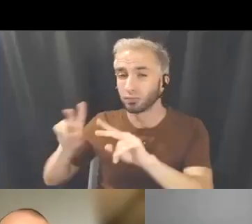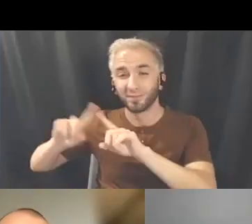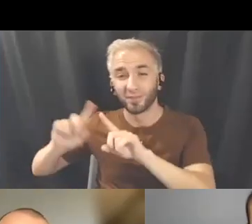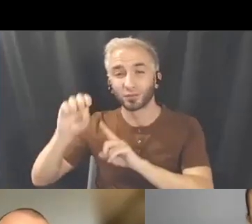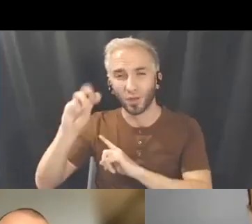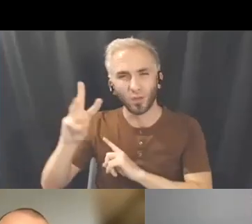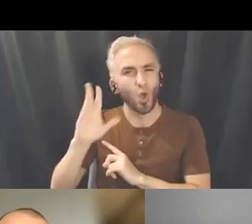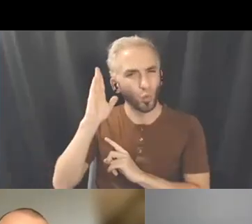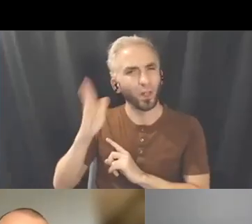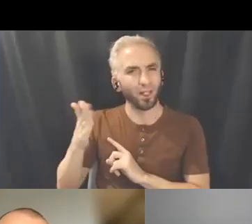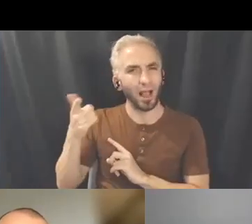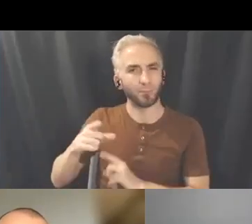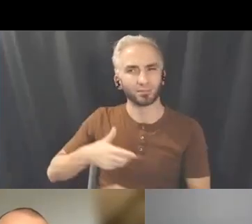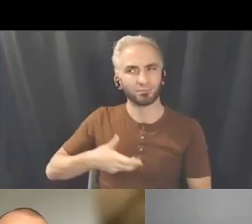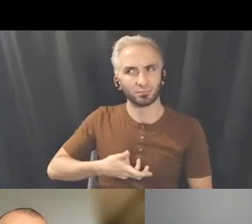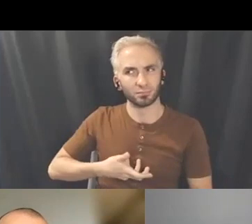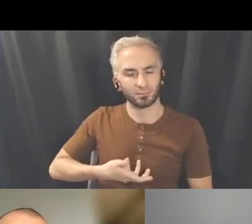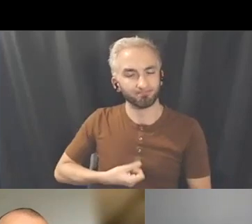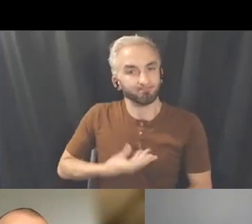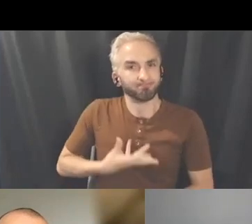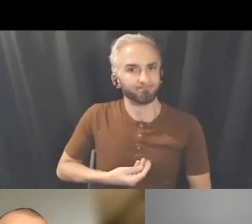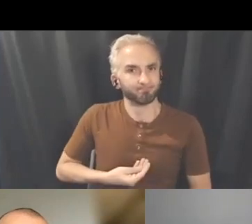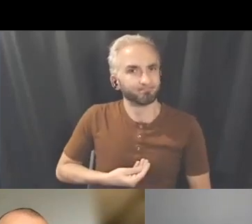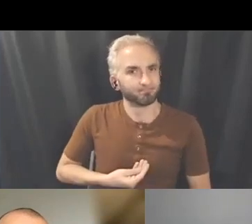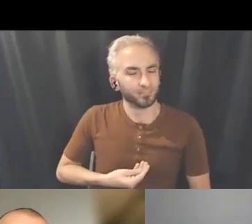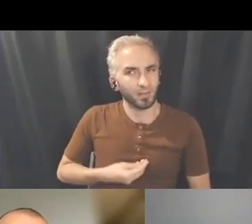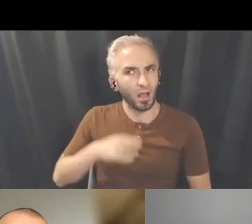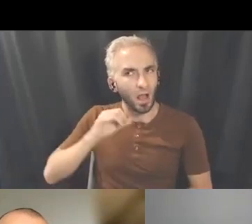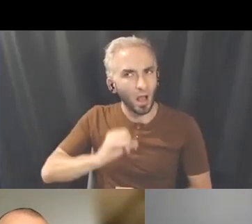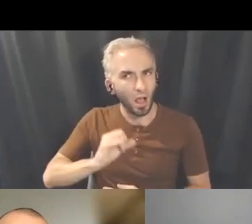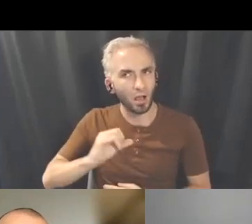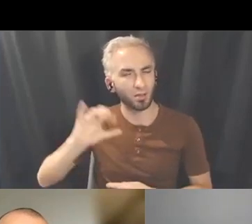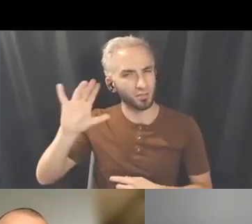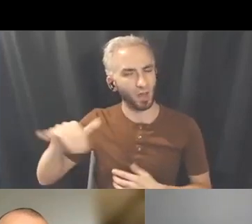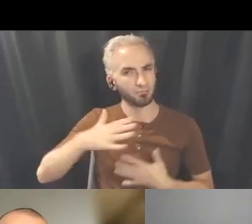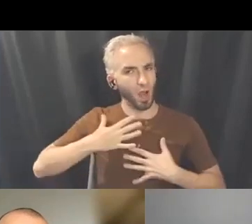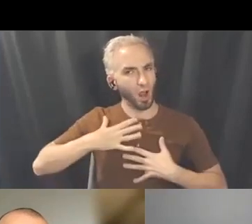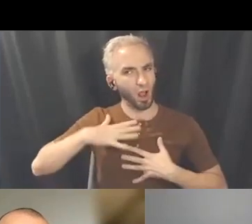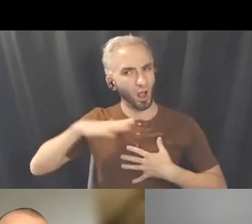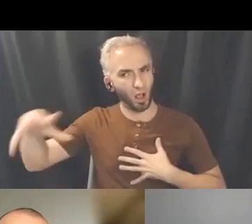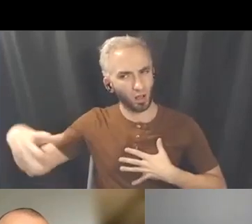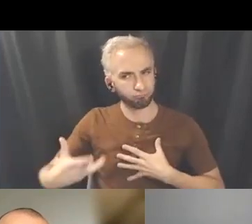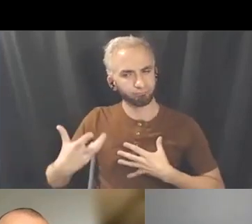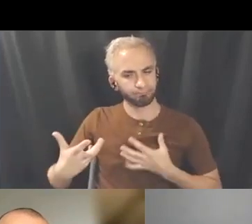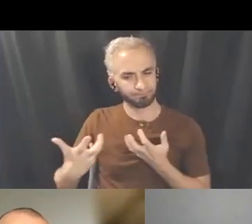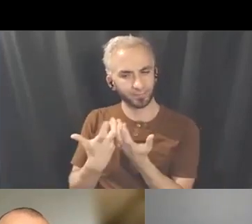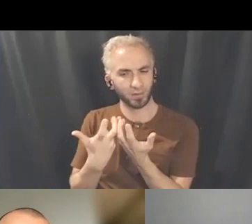serve for us, that we are inventing together to have this kind of vehicle to help us support where we want to get to.